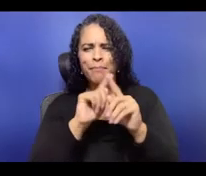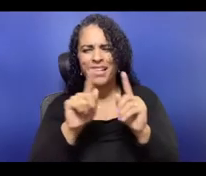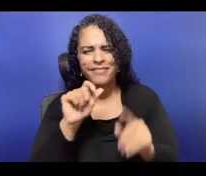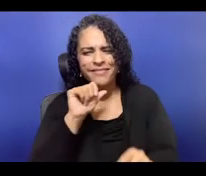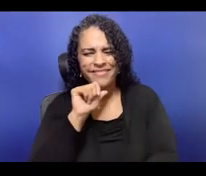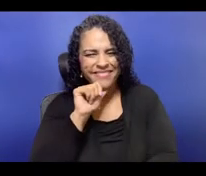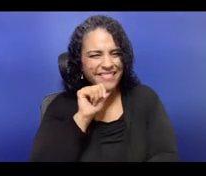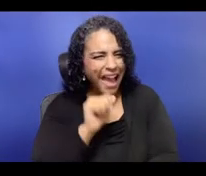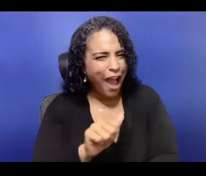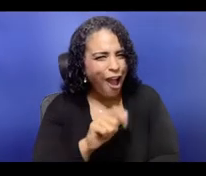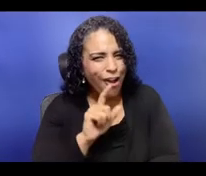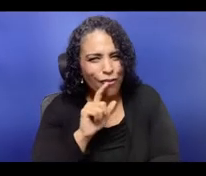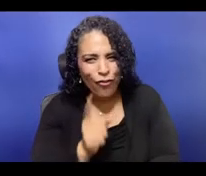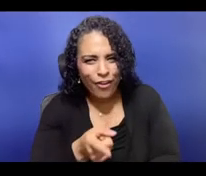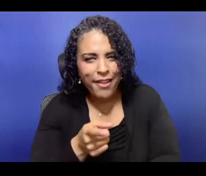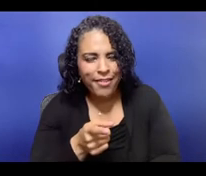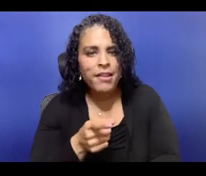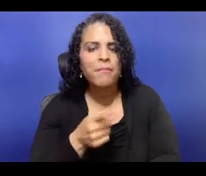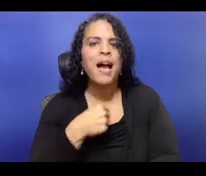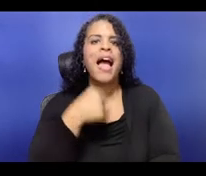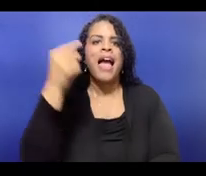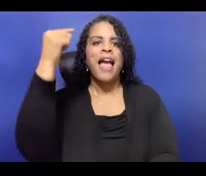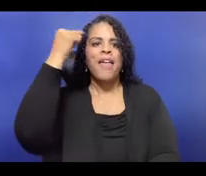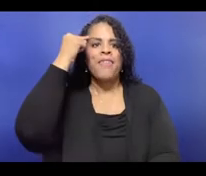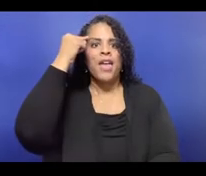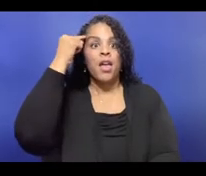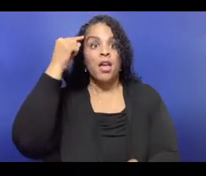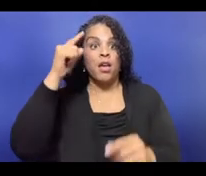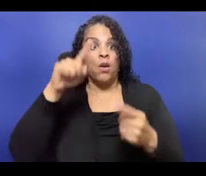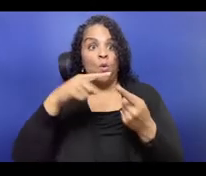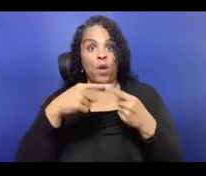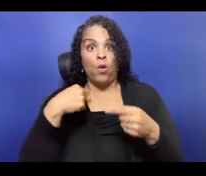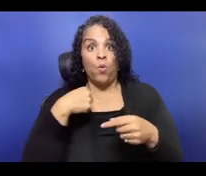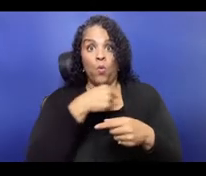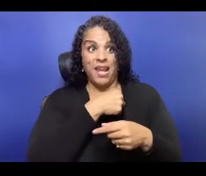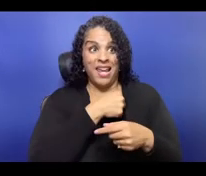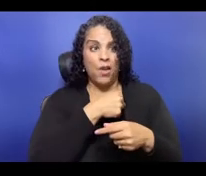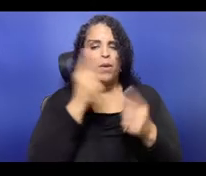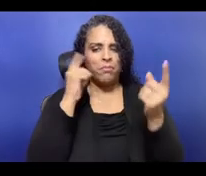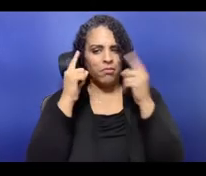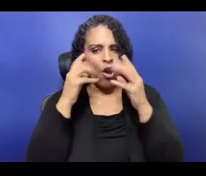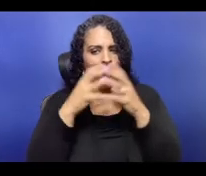of what are your values? What are the things that are most important to you?